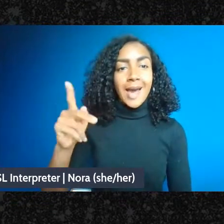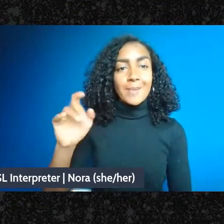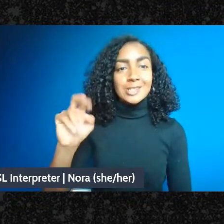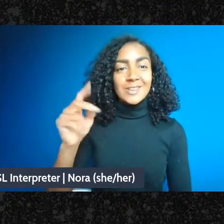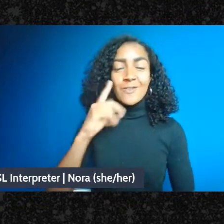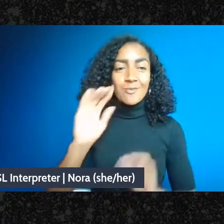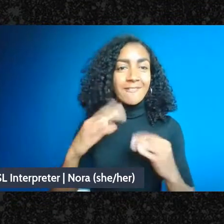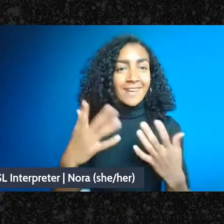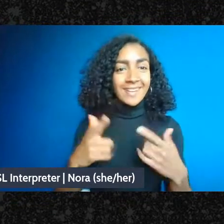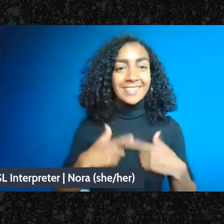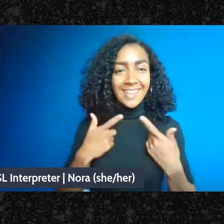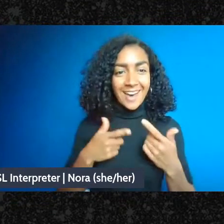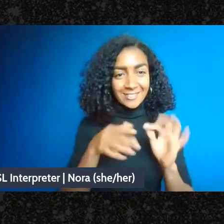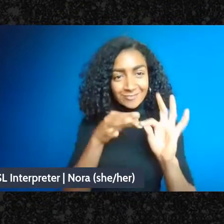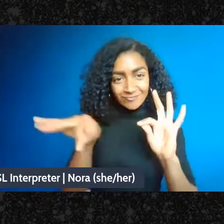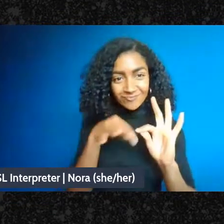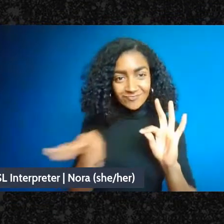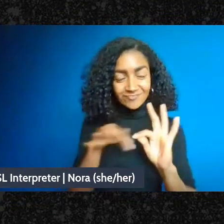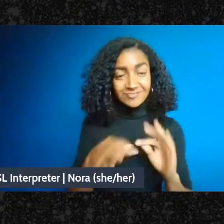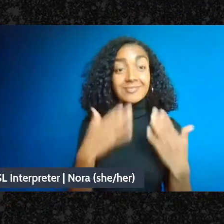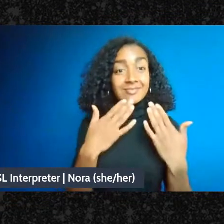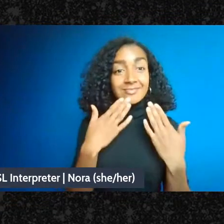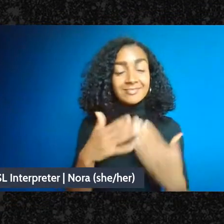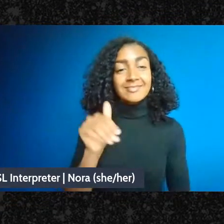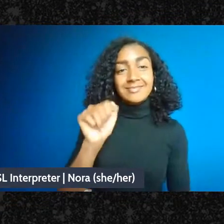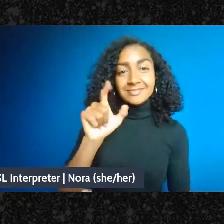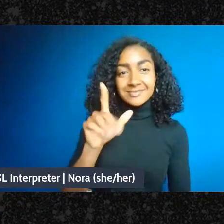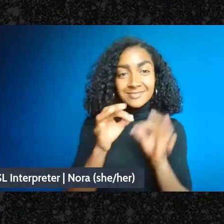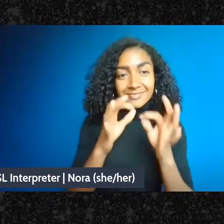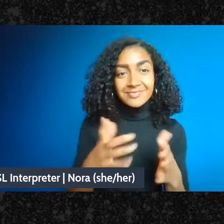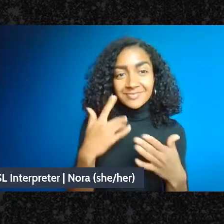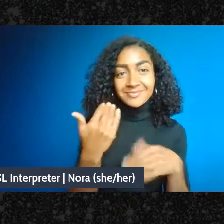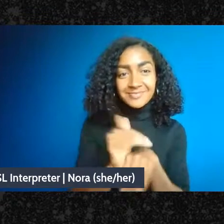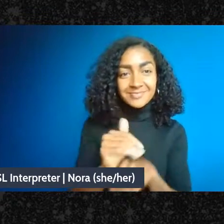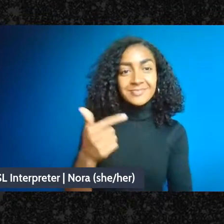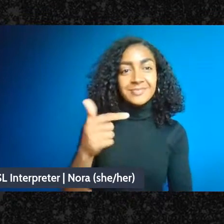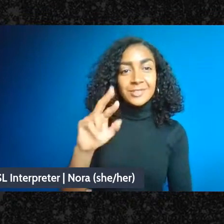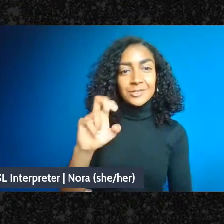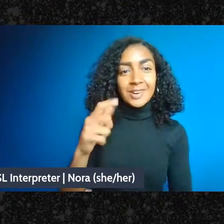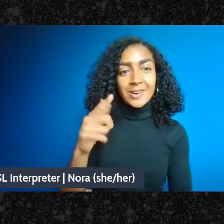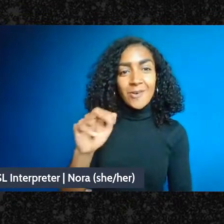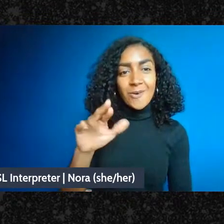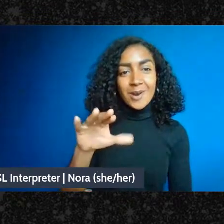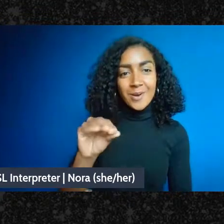thank you to our ASL interpreters for tonight's event, Gregorio and Nora from Body Language